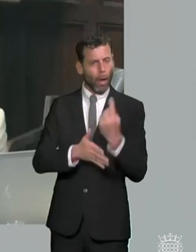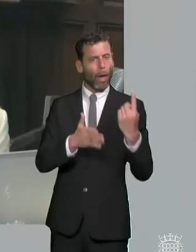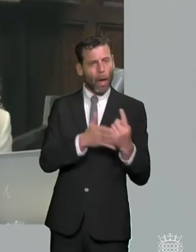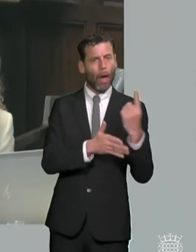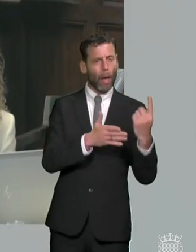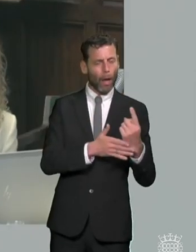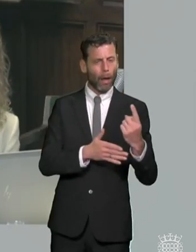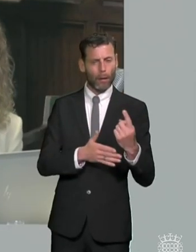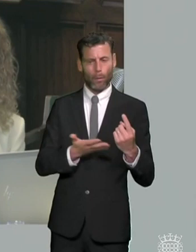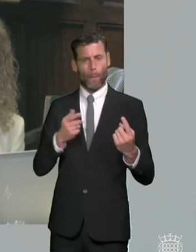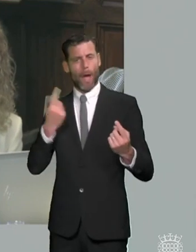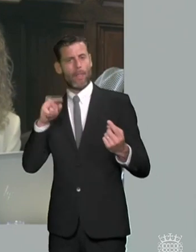thanks sally anybody else want to add